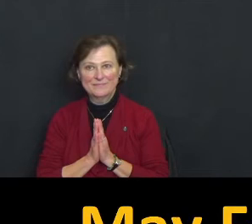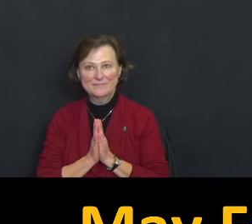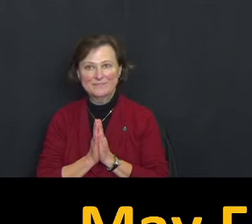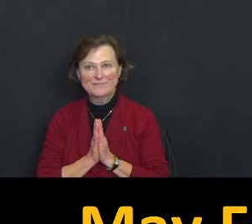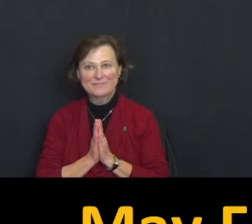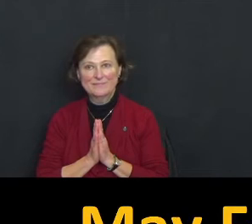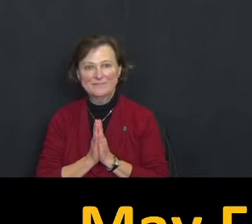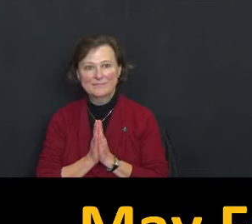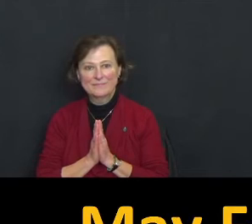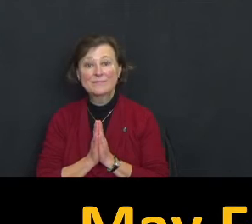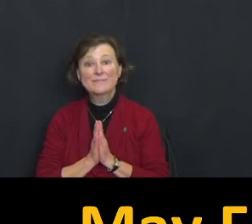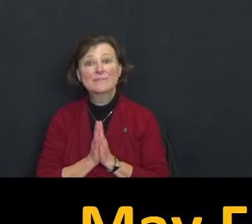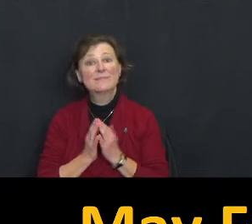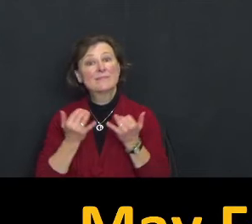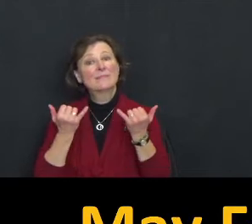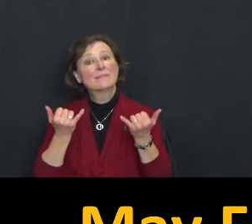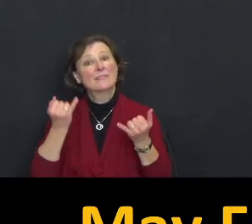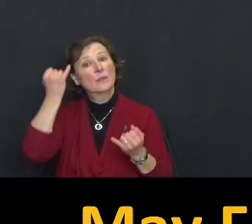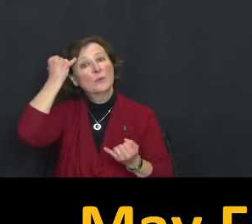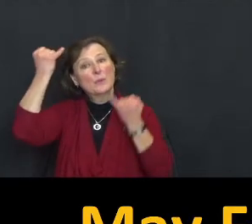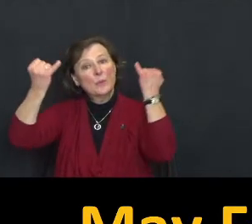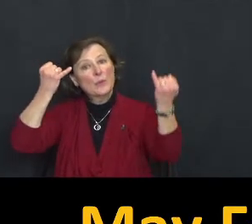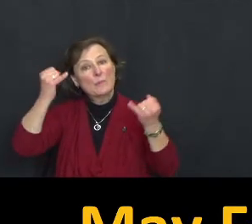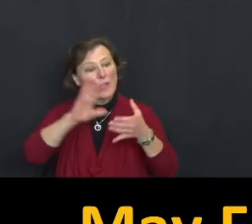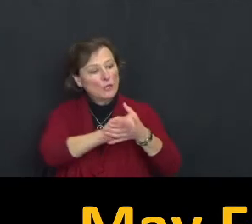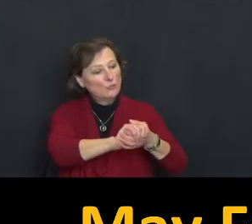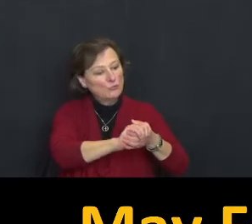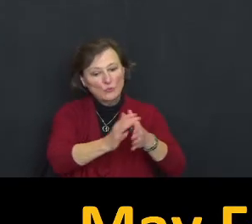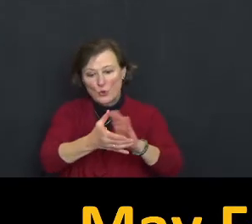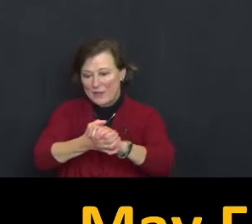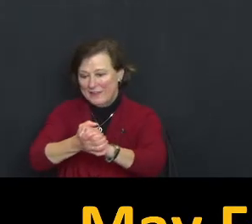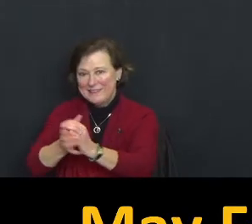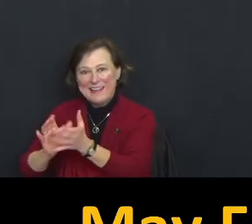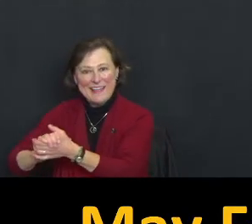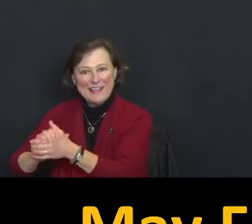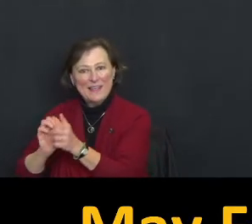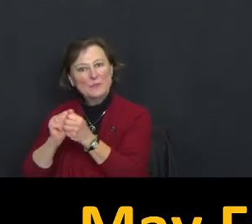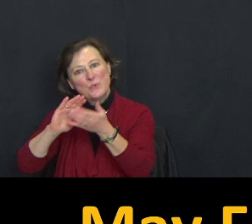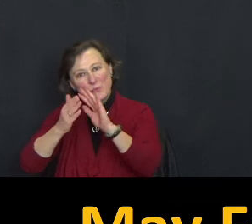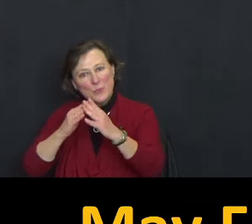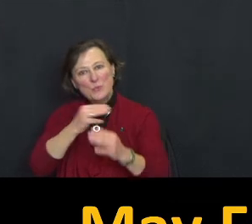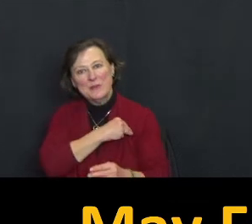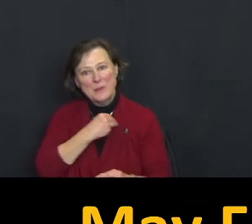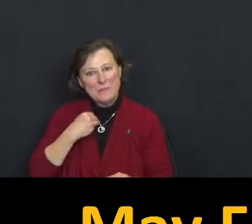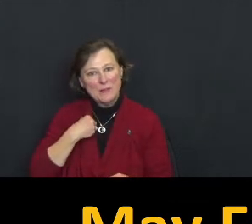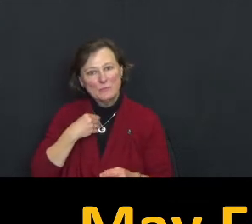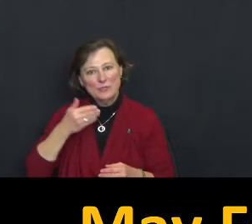let us imagine joining hands with our community members, guests, family and